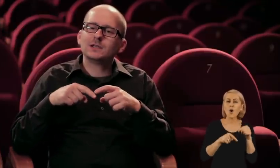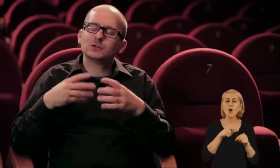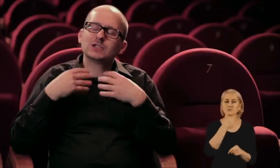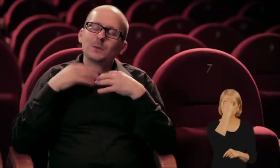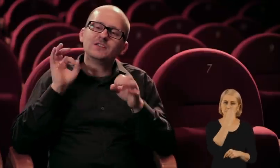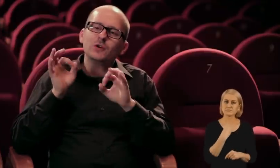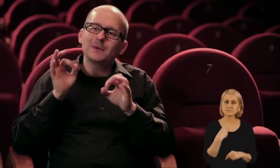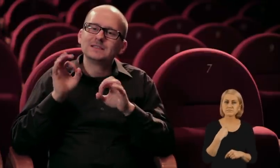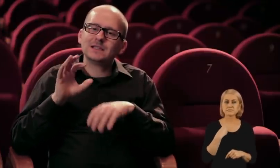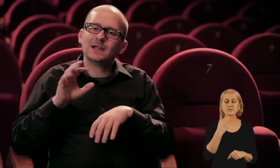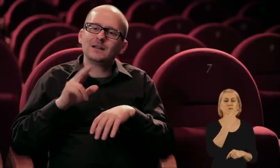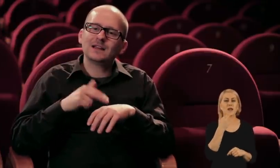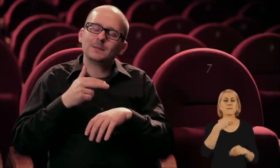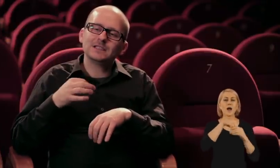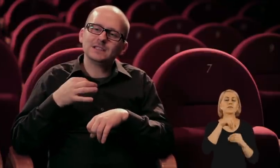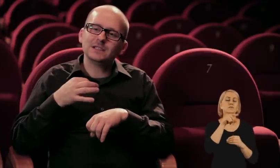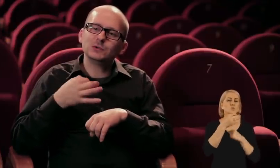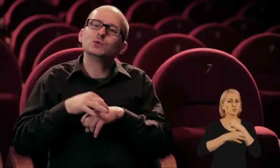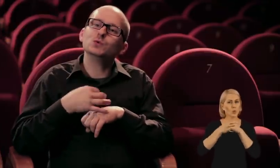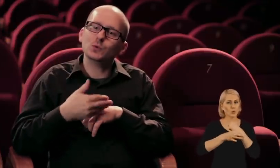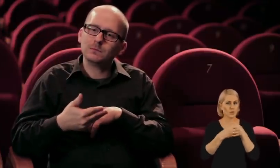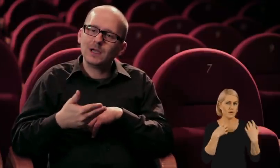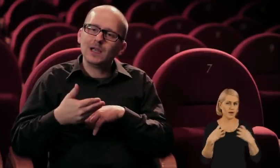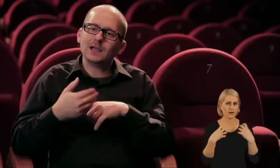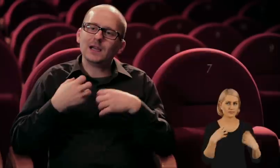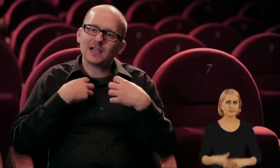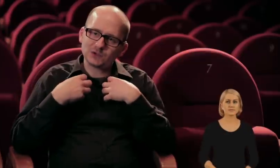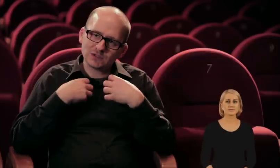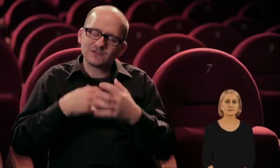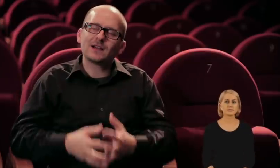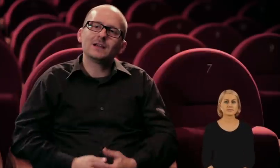gave me information about acting study